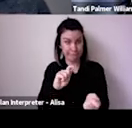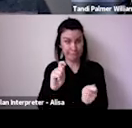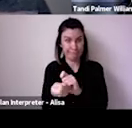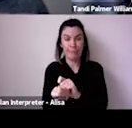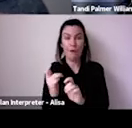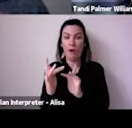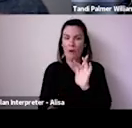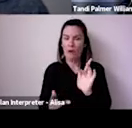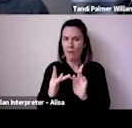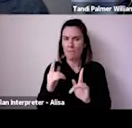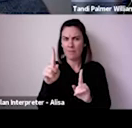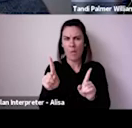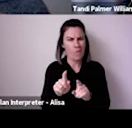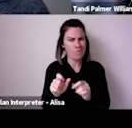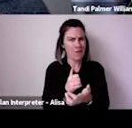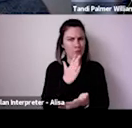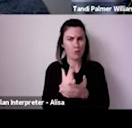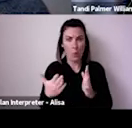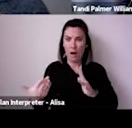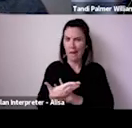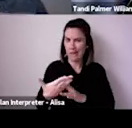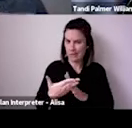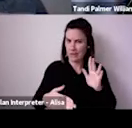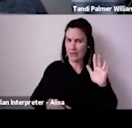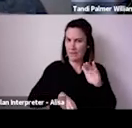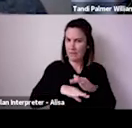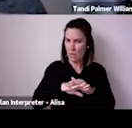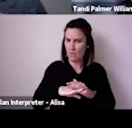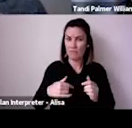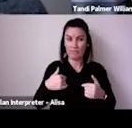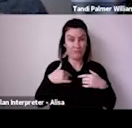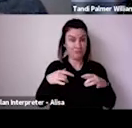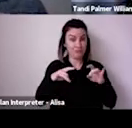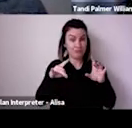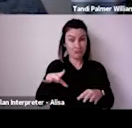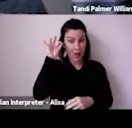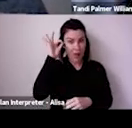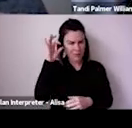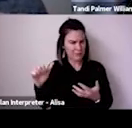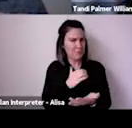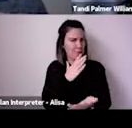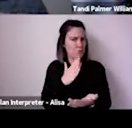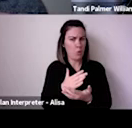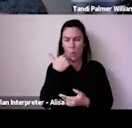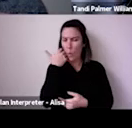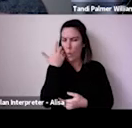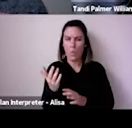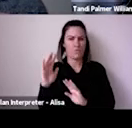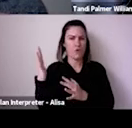The Australia Council obviously had to act quickly to repurpose and redirect funds as